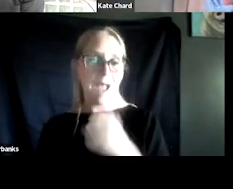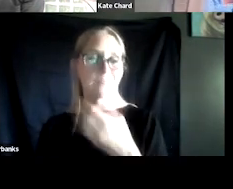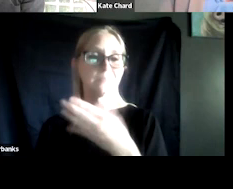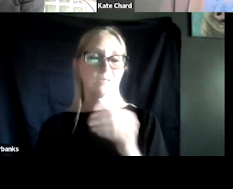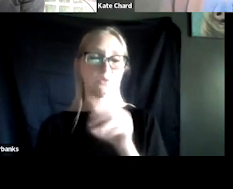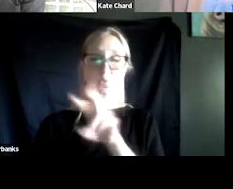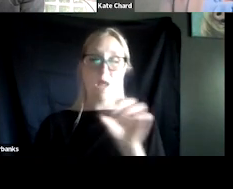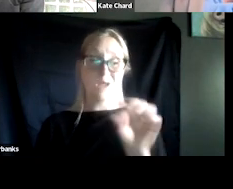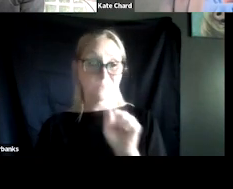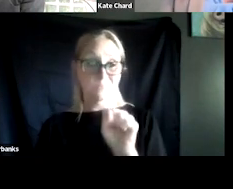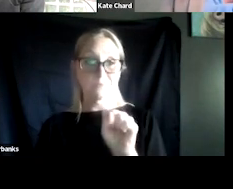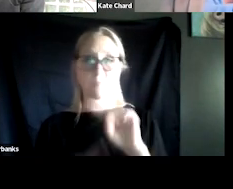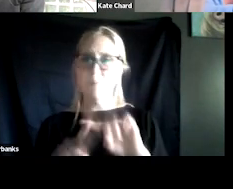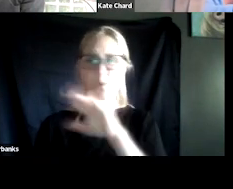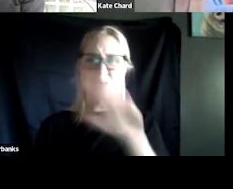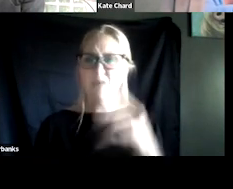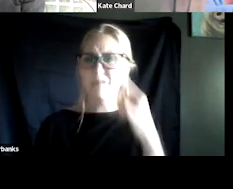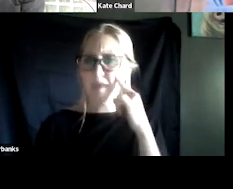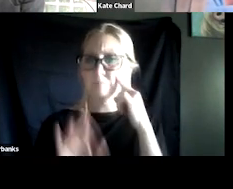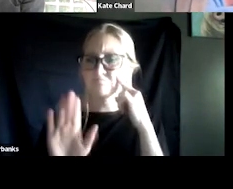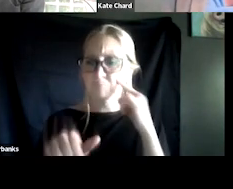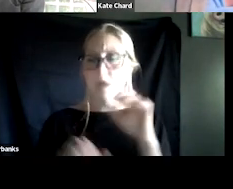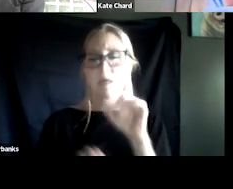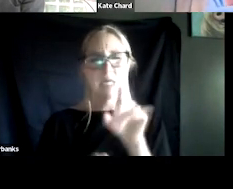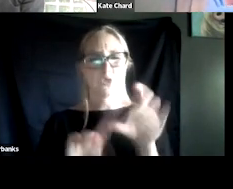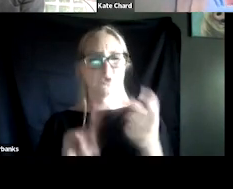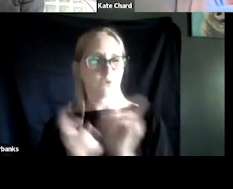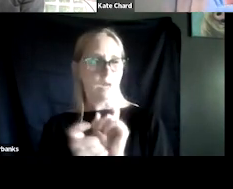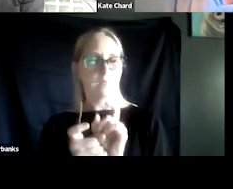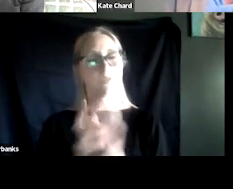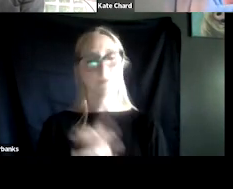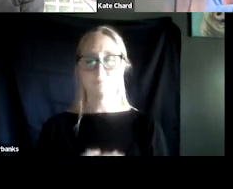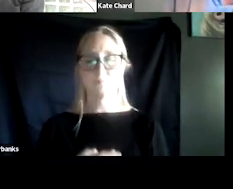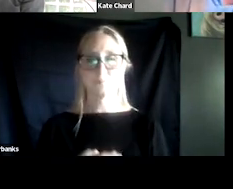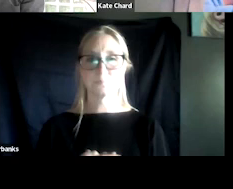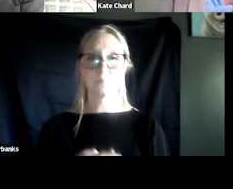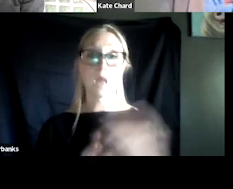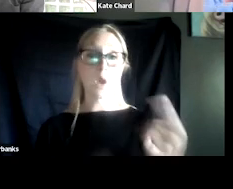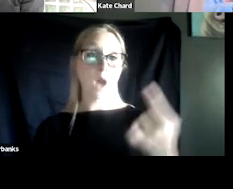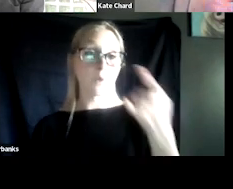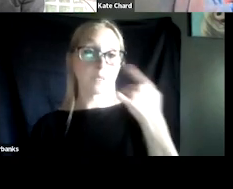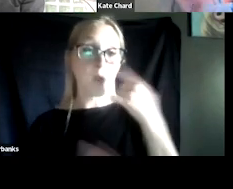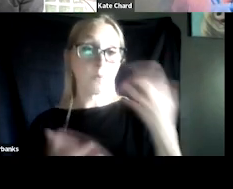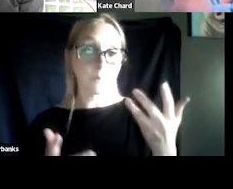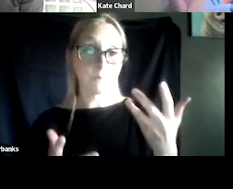but we never thought to do something differently with it. And so what we always thought was we had to treat